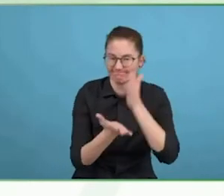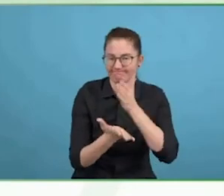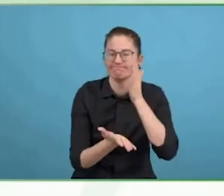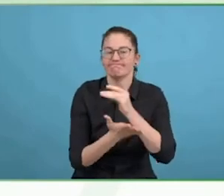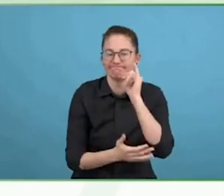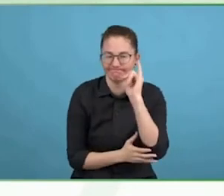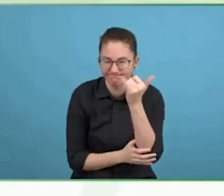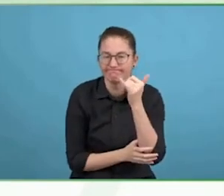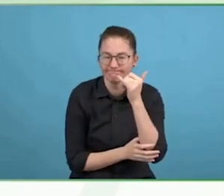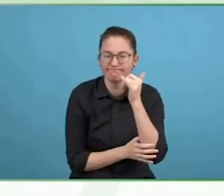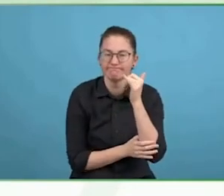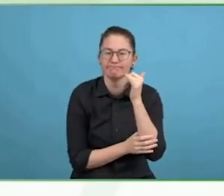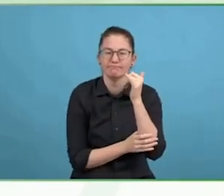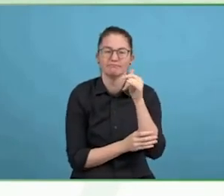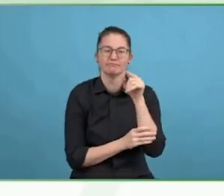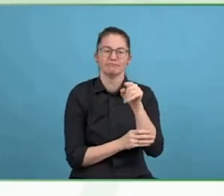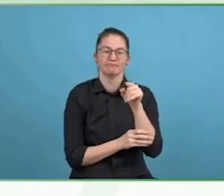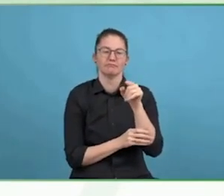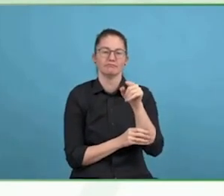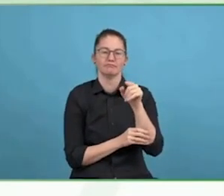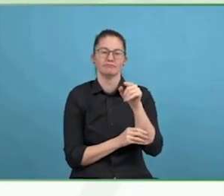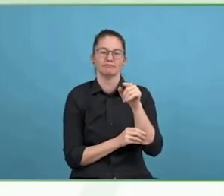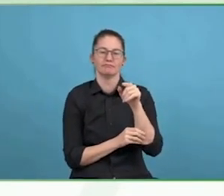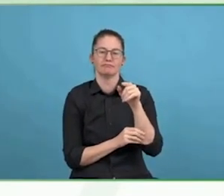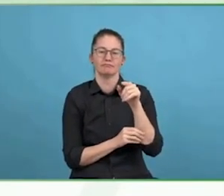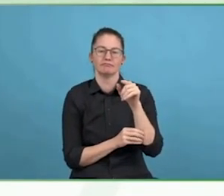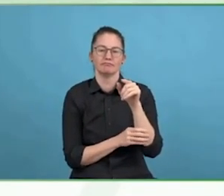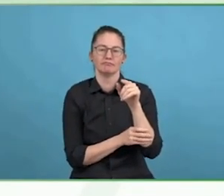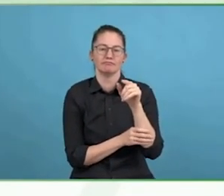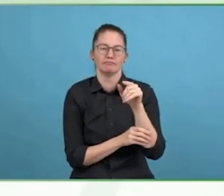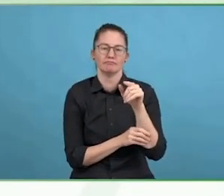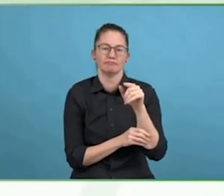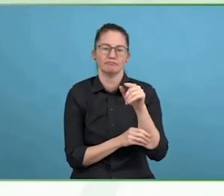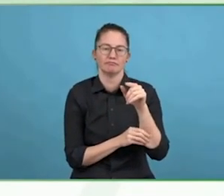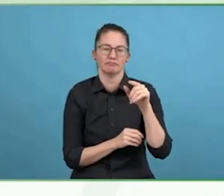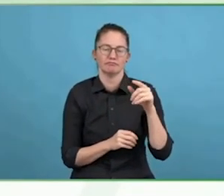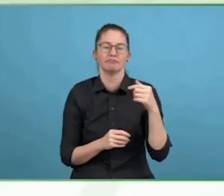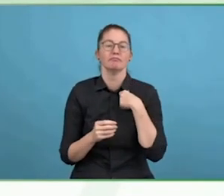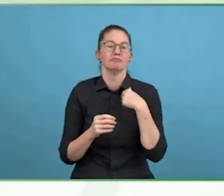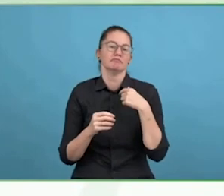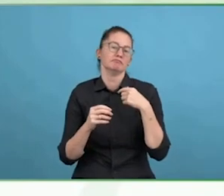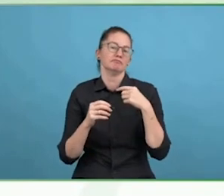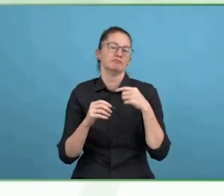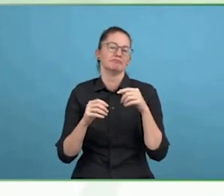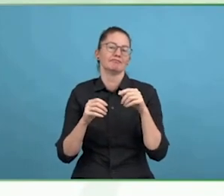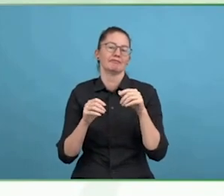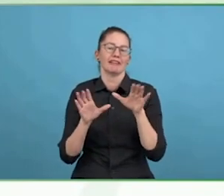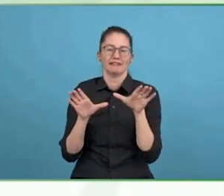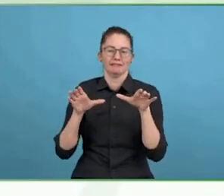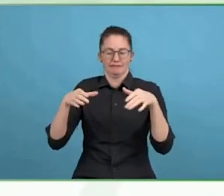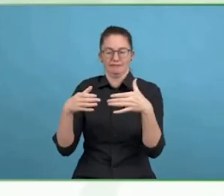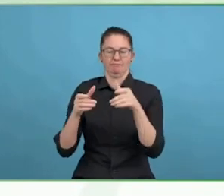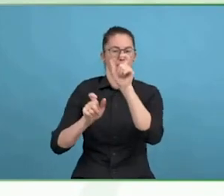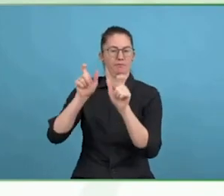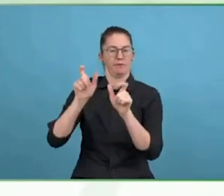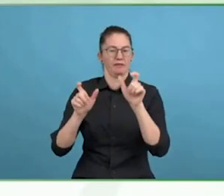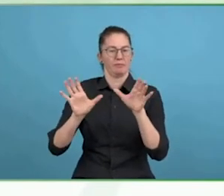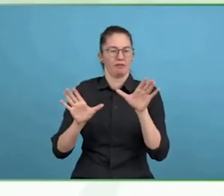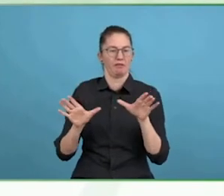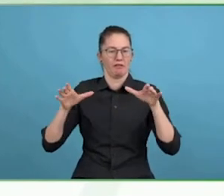communication, verbal communication, and a lot of Nick knowing what is going on as well, he is the keyholder of all of this